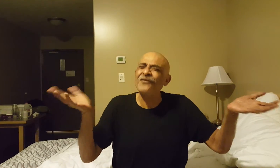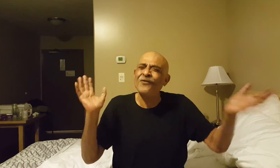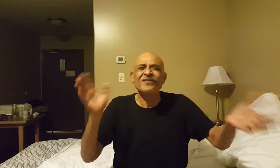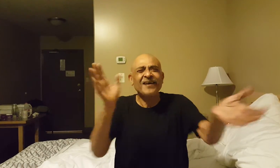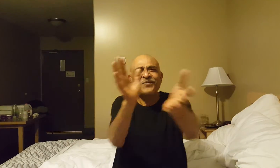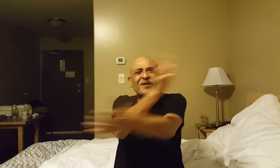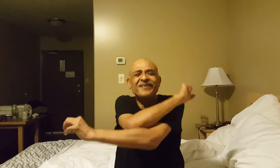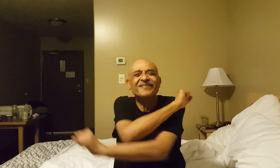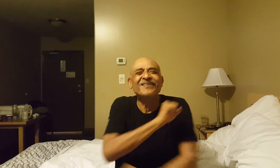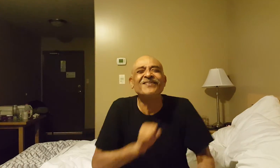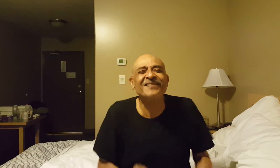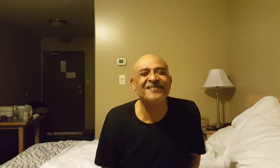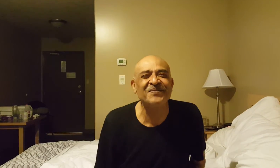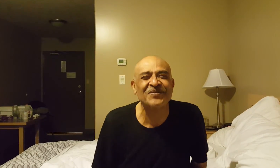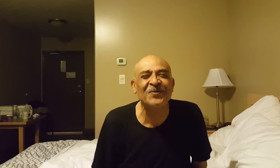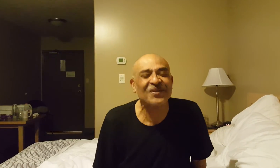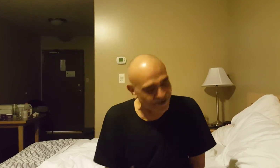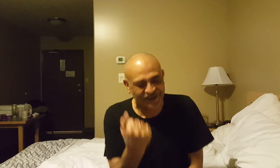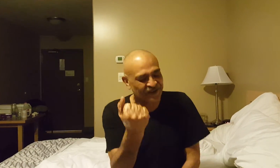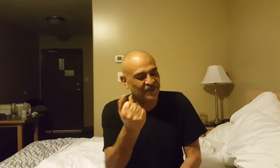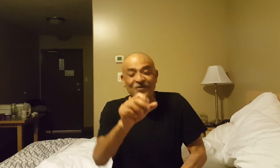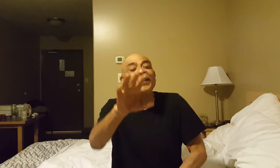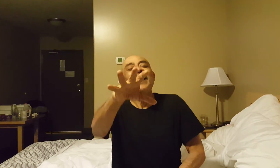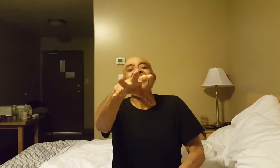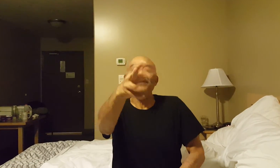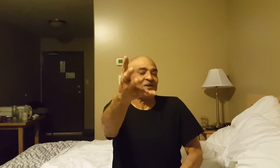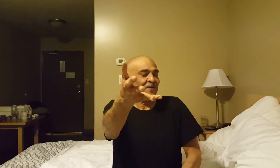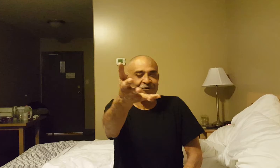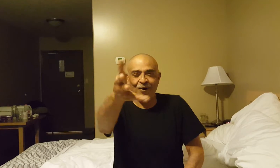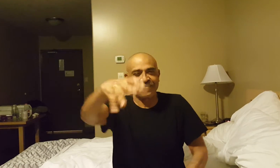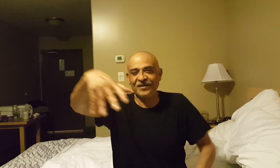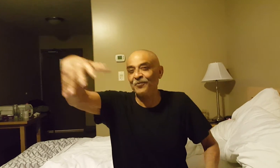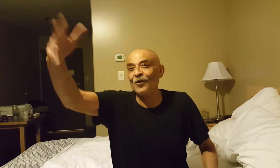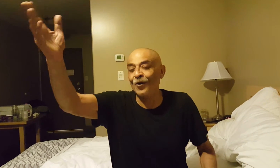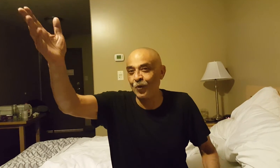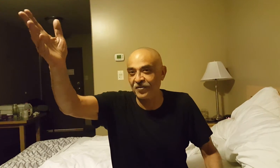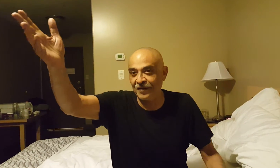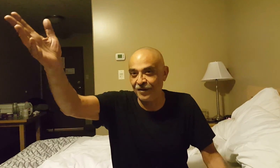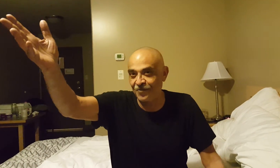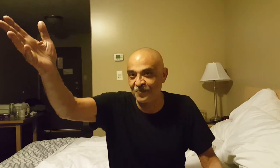Of course that's what it is. It seems so logical to me. So I might be drawing things beyond what the